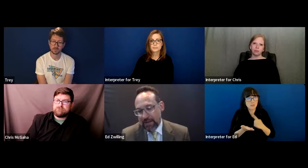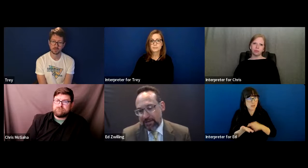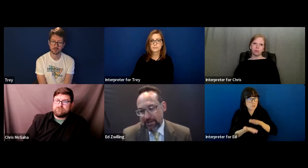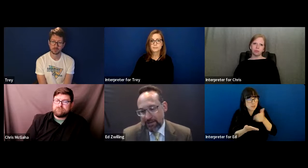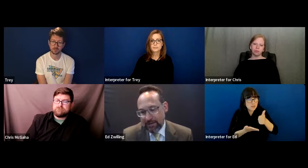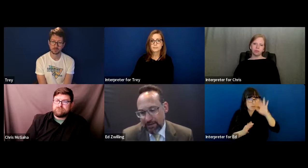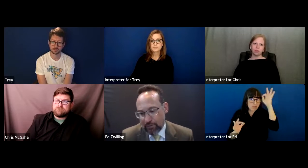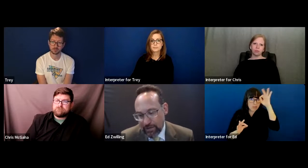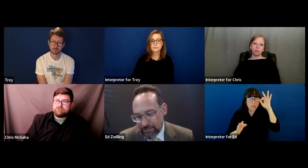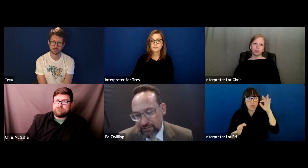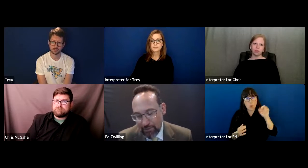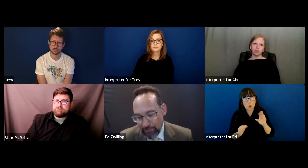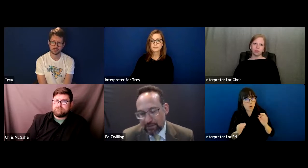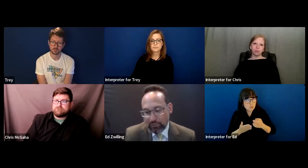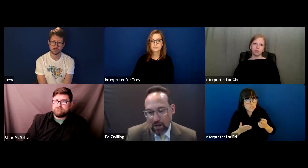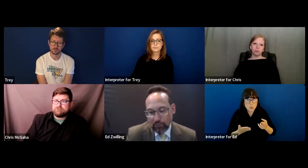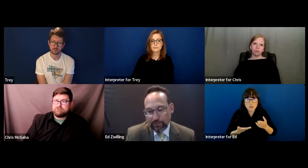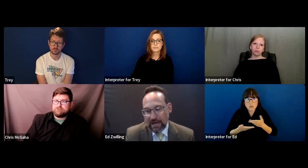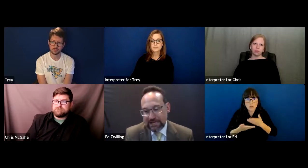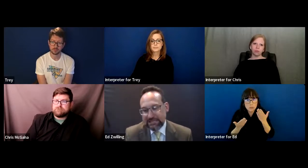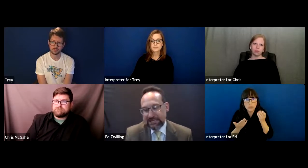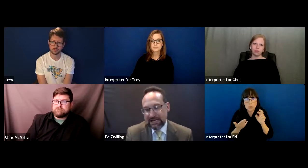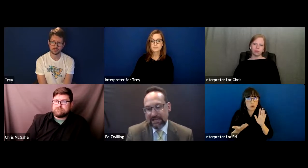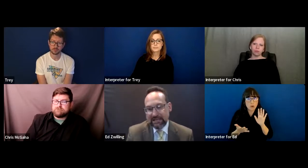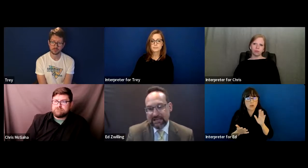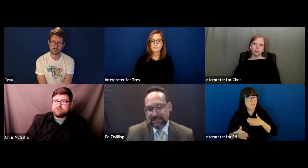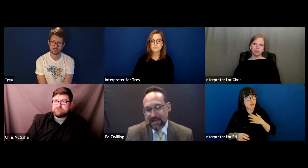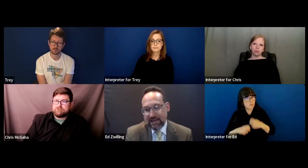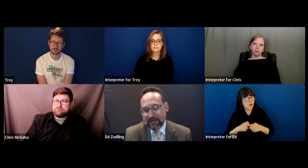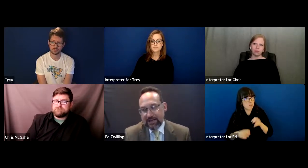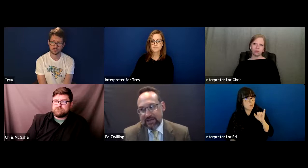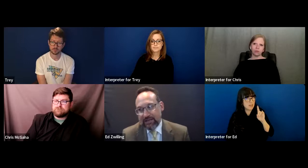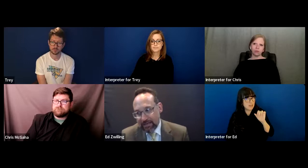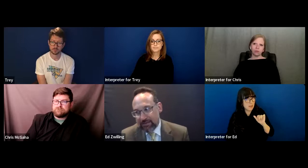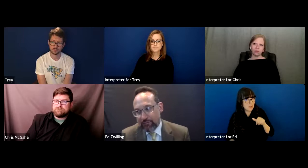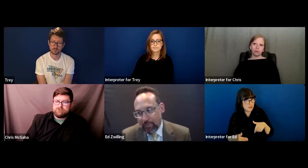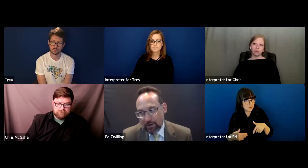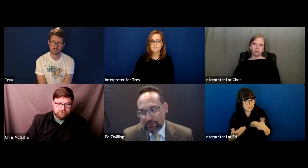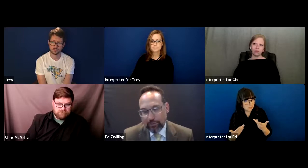And it creates -- creates -- this is my biggest problem with the IDEA is that kids of parents